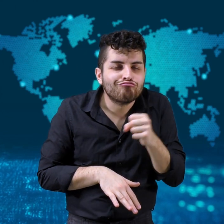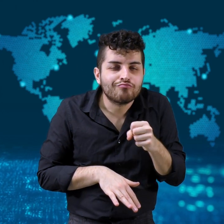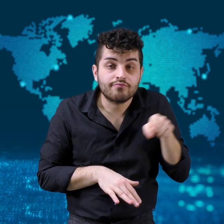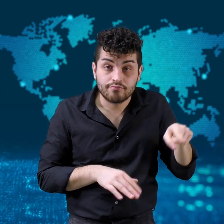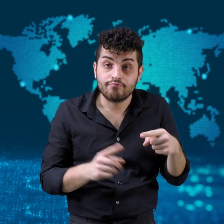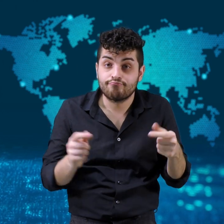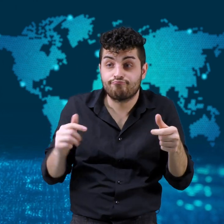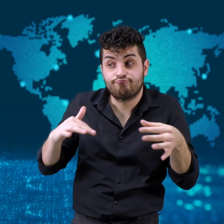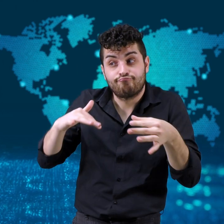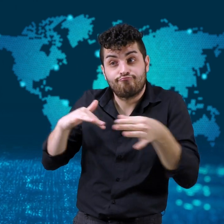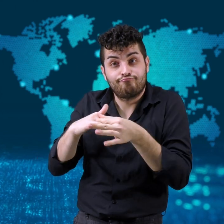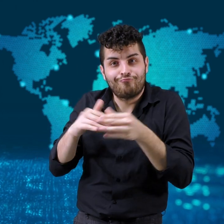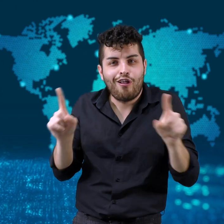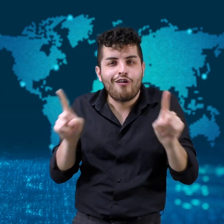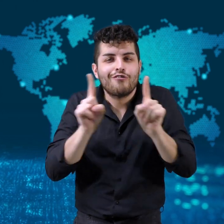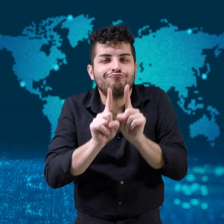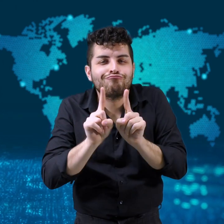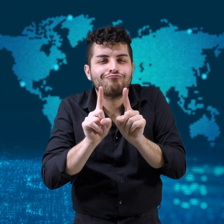In Germany,